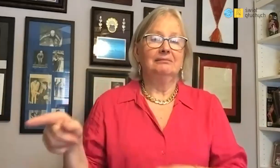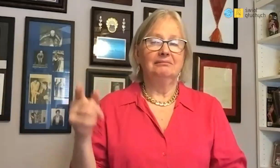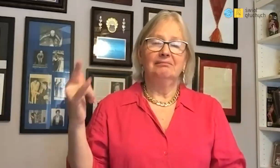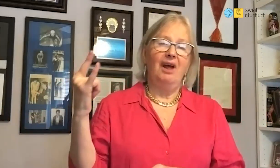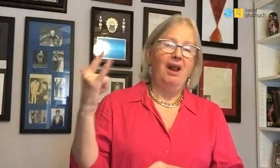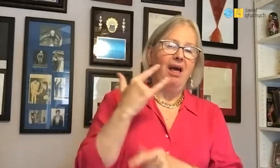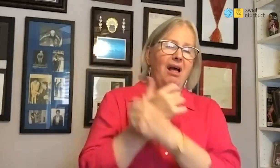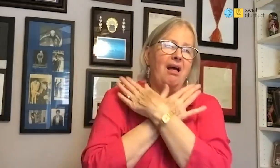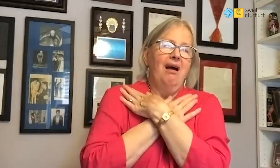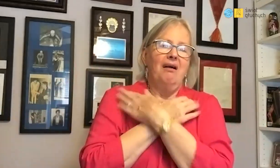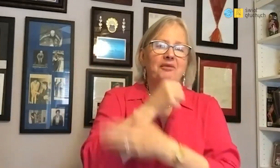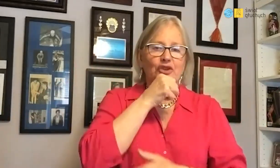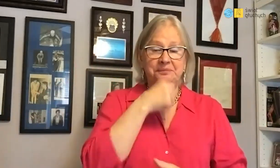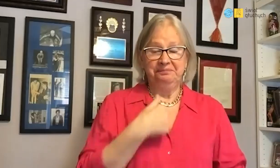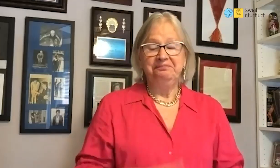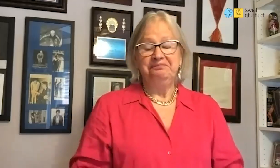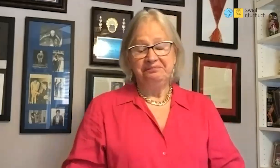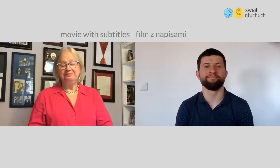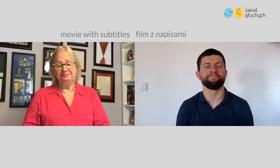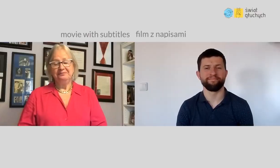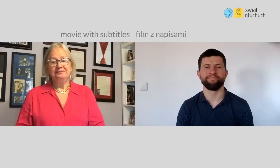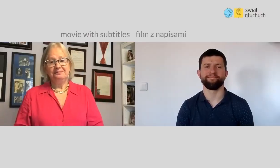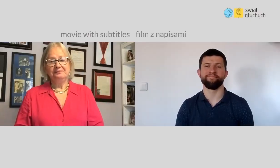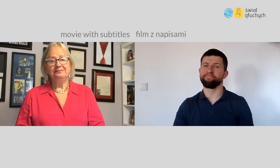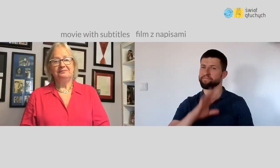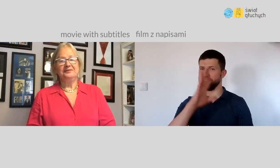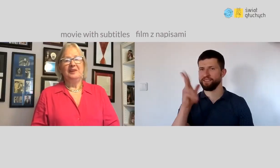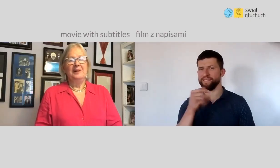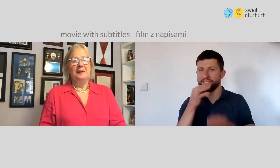We have very good relations.